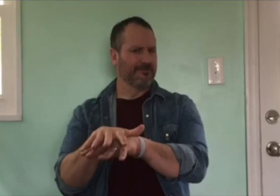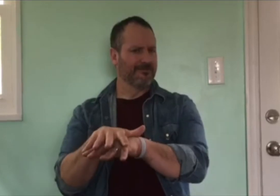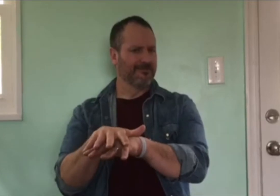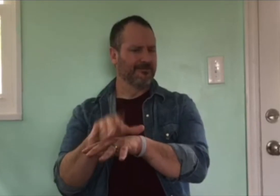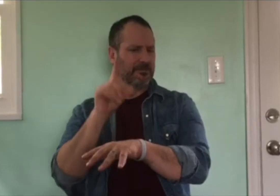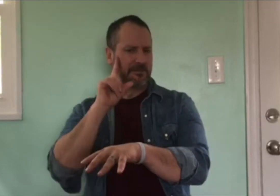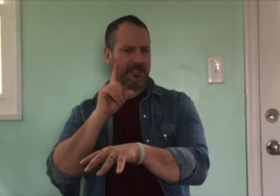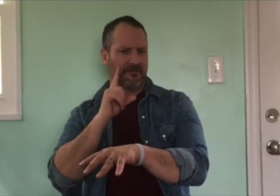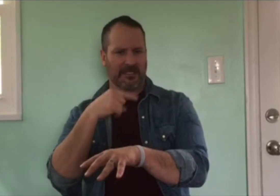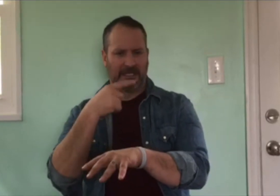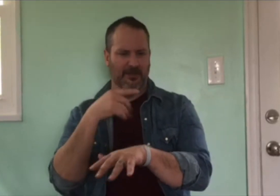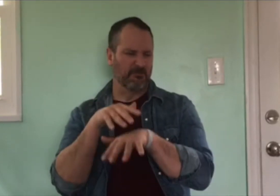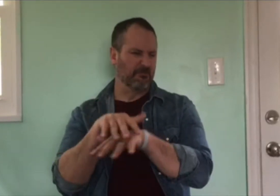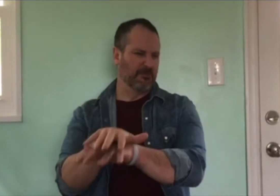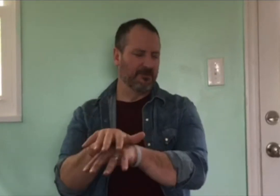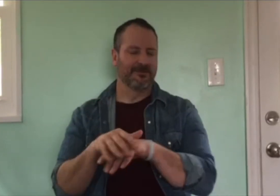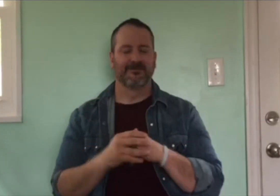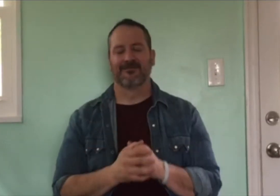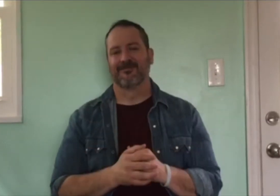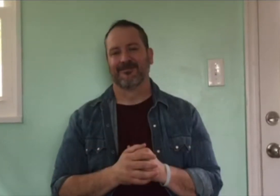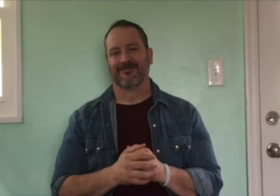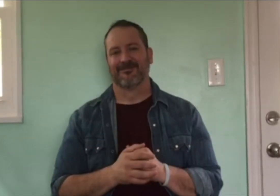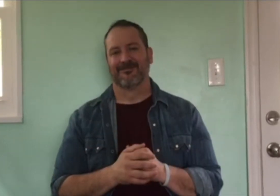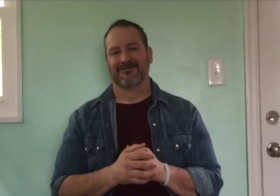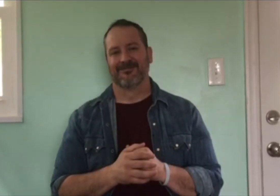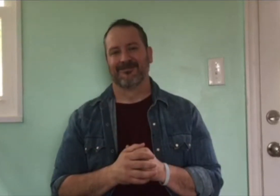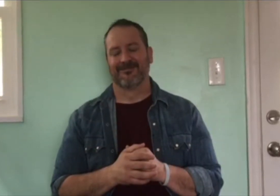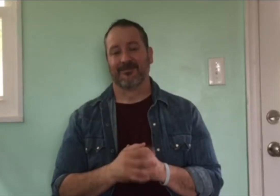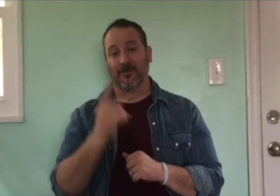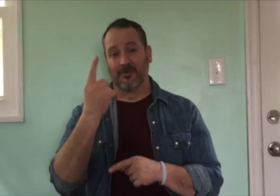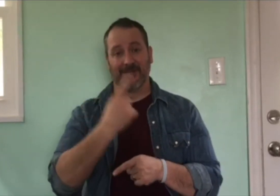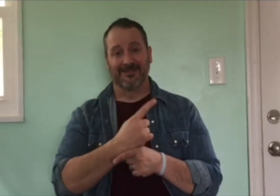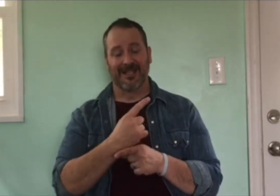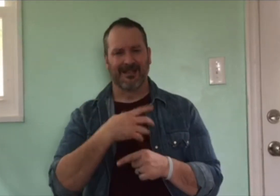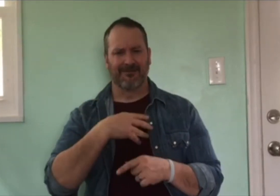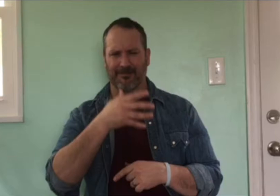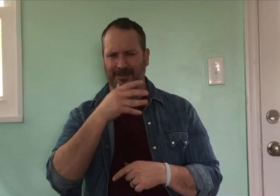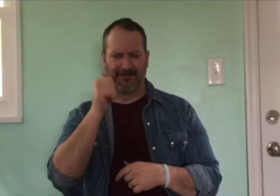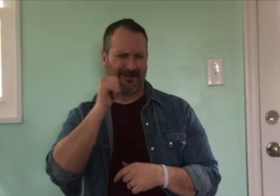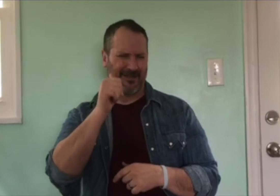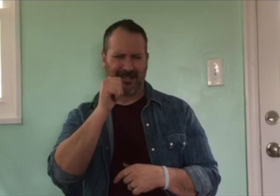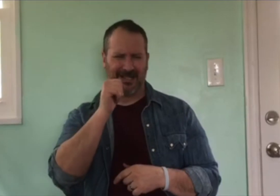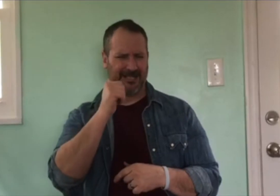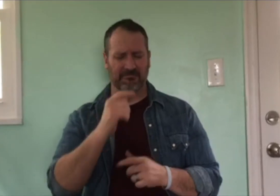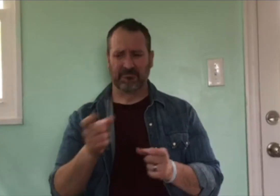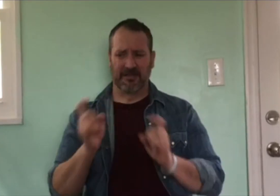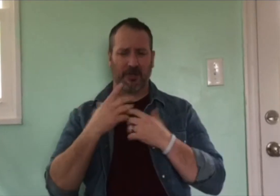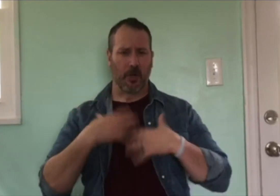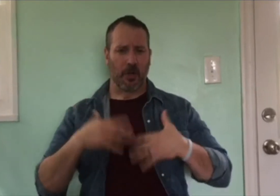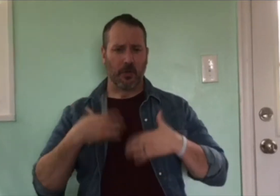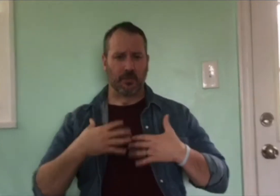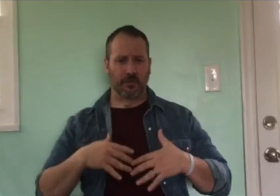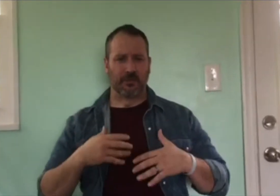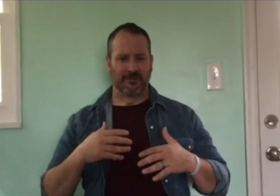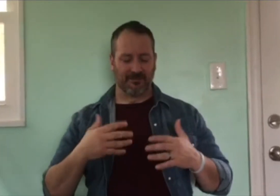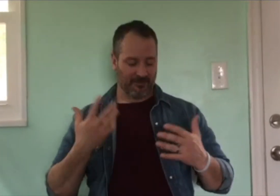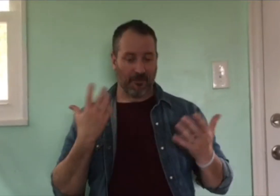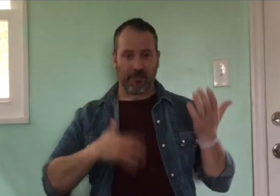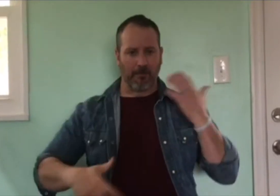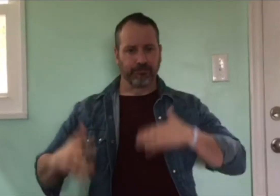Every single day, my mother would dress me up in clothing that made me look Mexican.